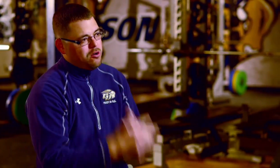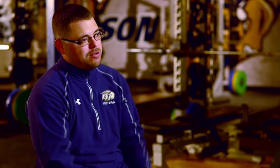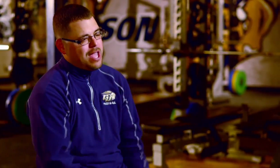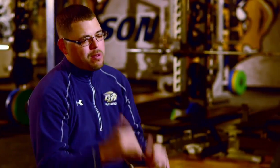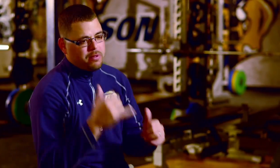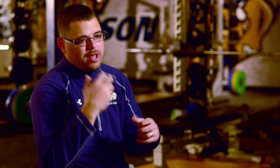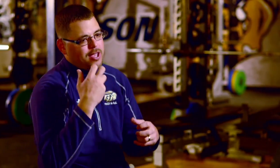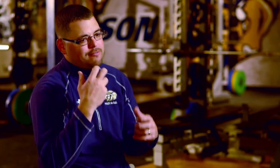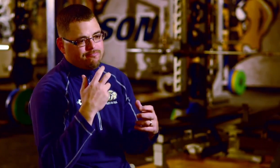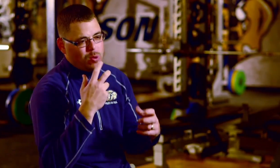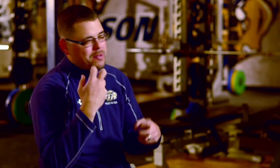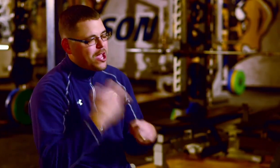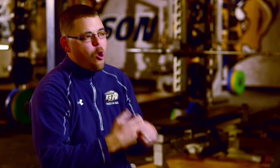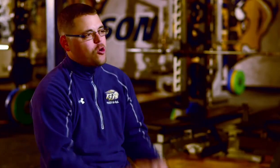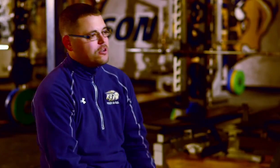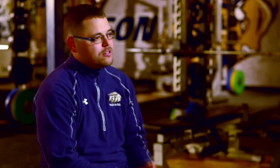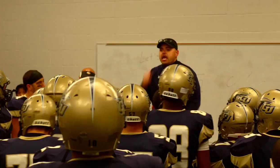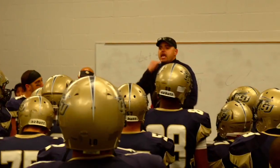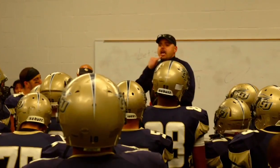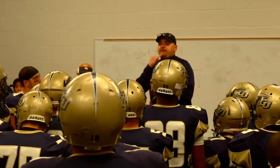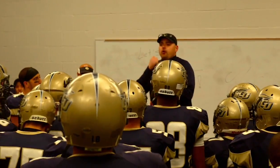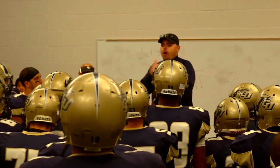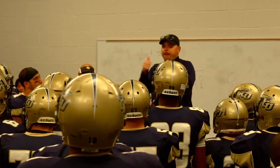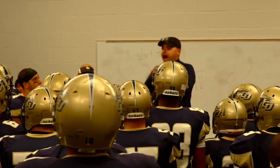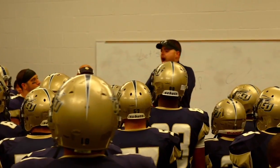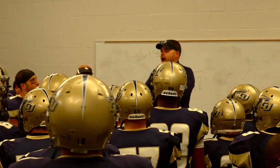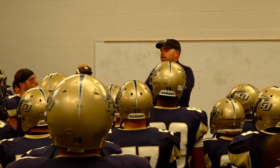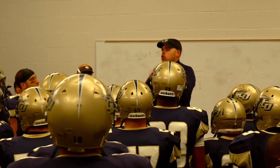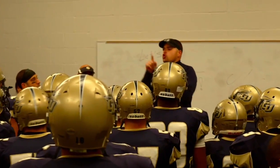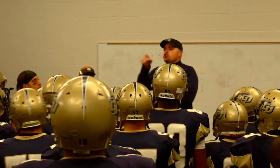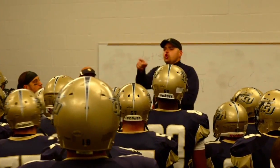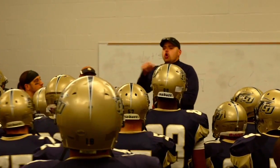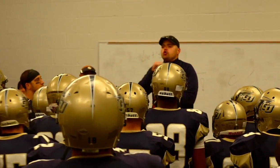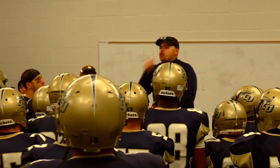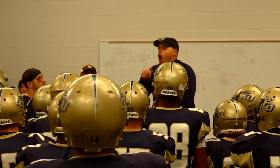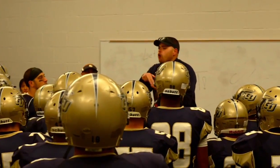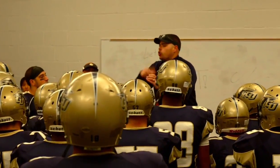And we play, we play hard. If we're behind, you don't quit!